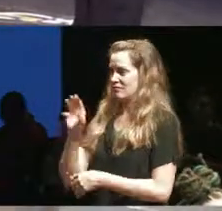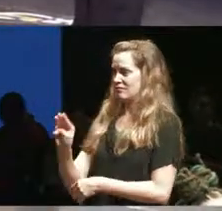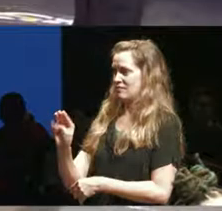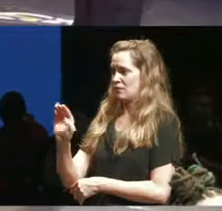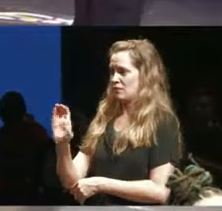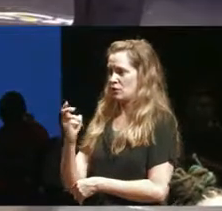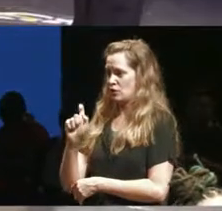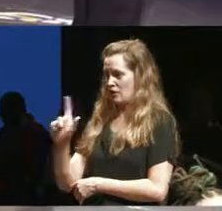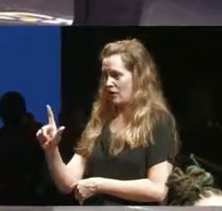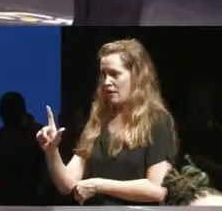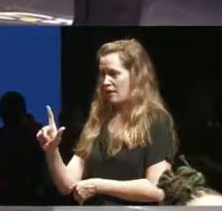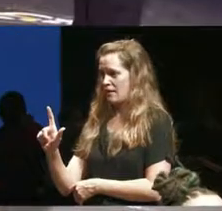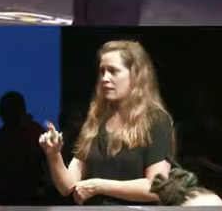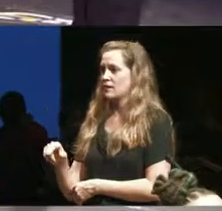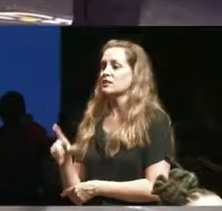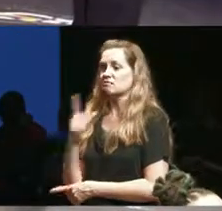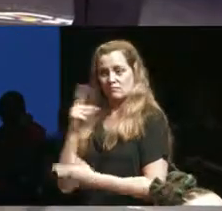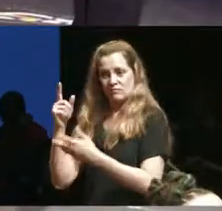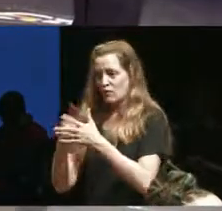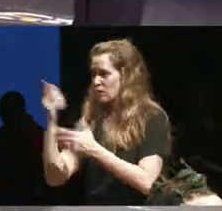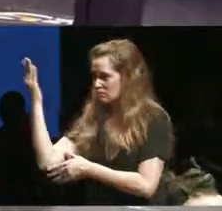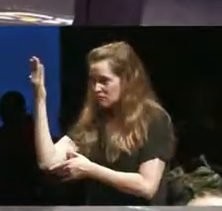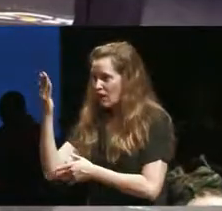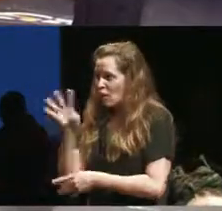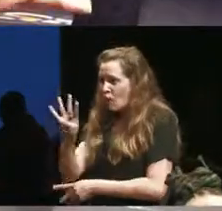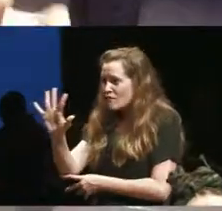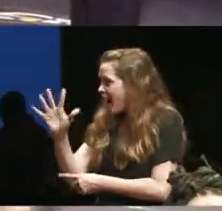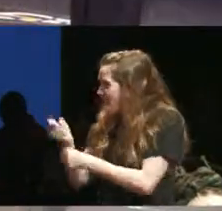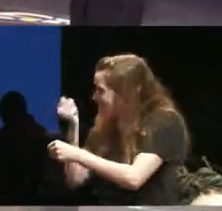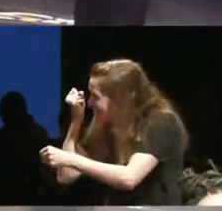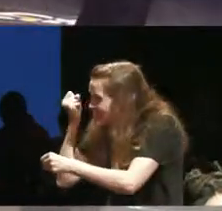presentation on the first day of the study about 45 years of productions that